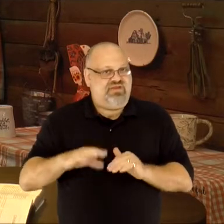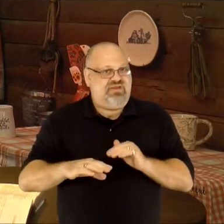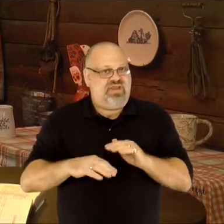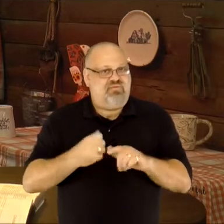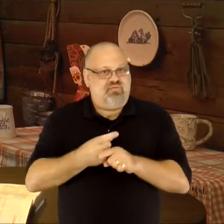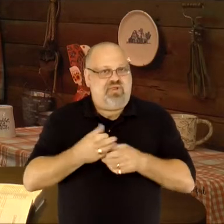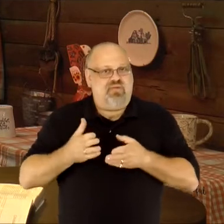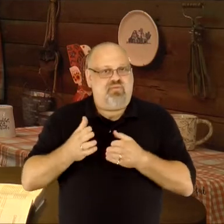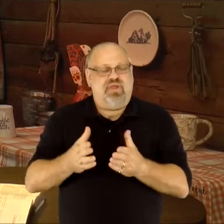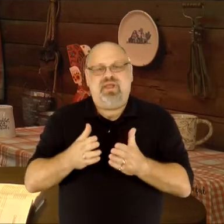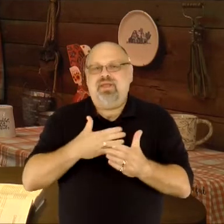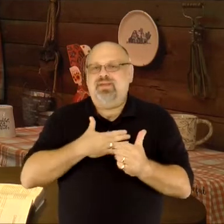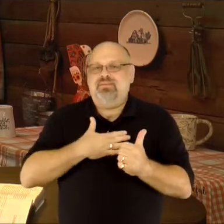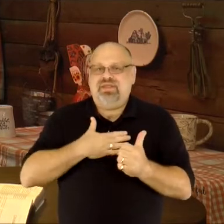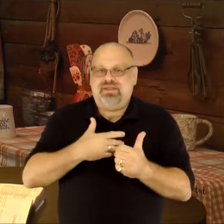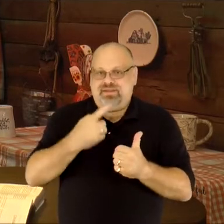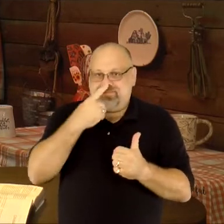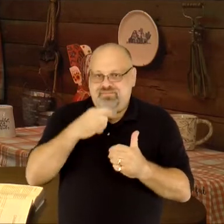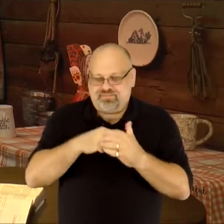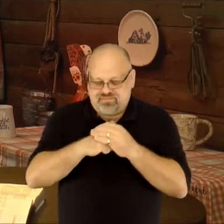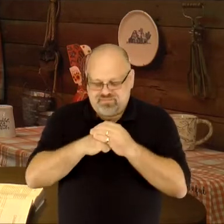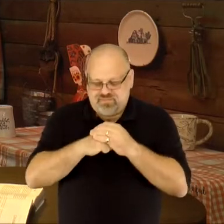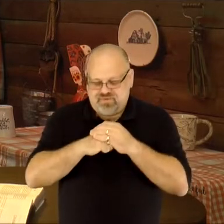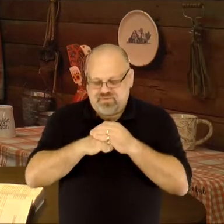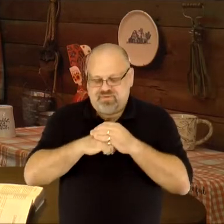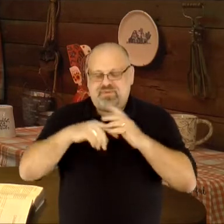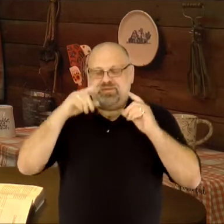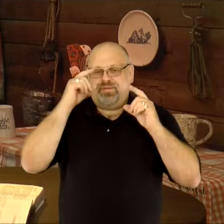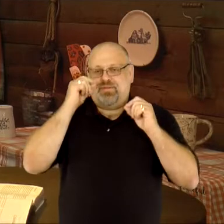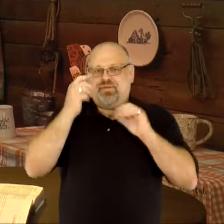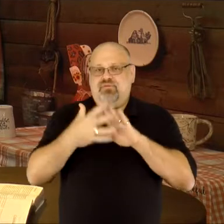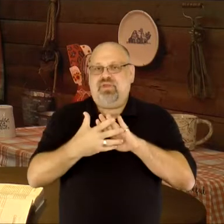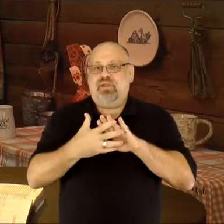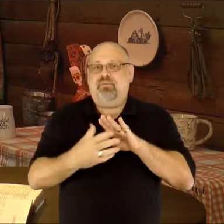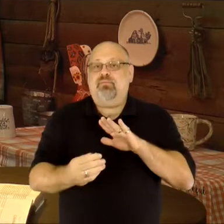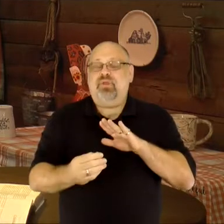first step in the right direction, then please bow your head, close your eyes, and repeat this